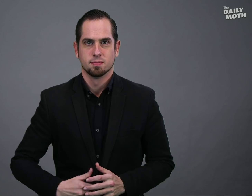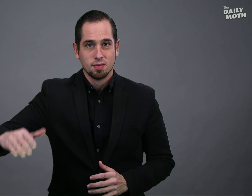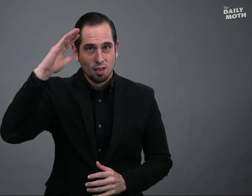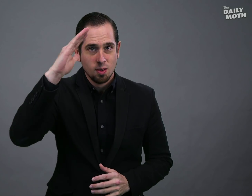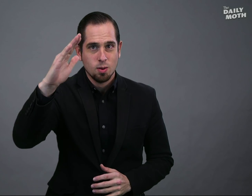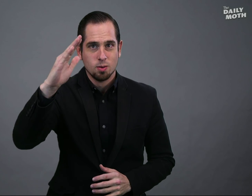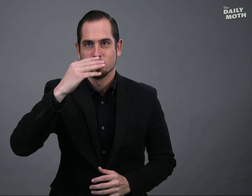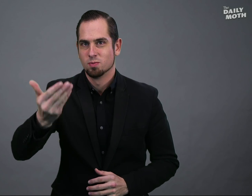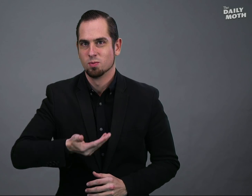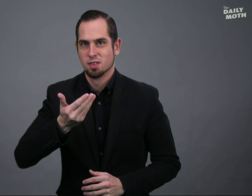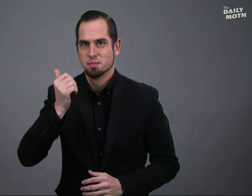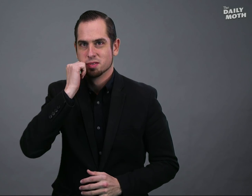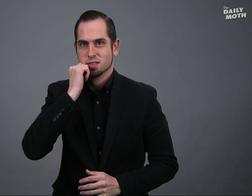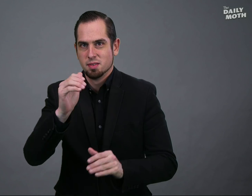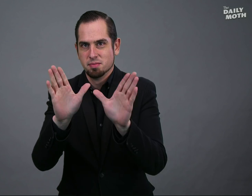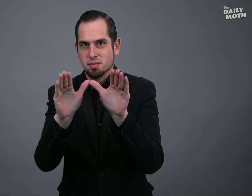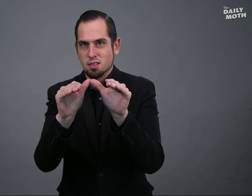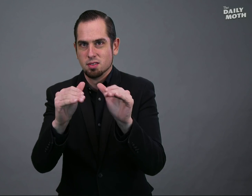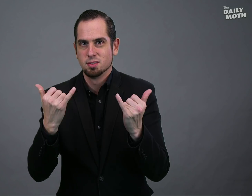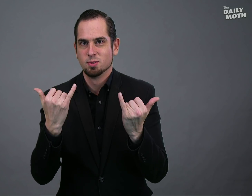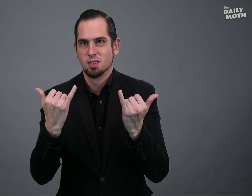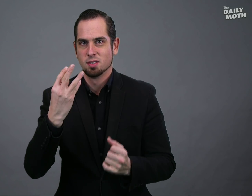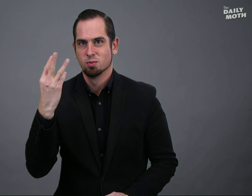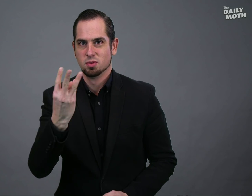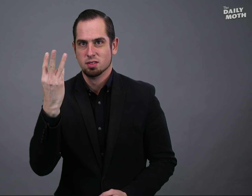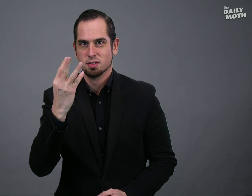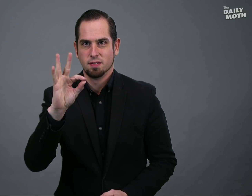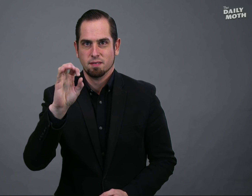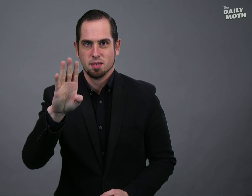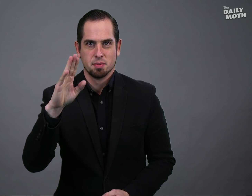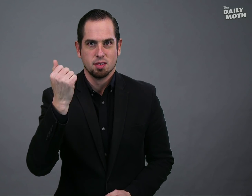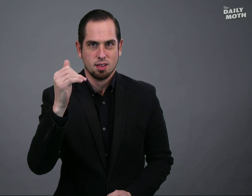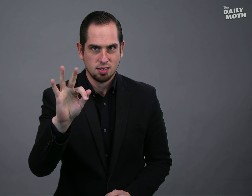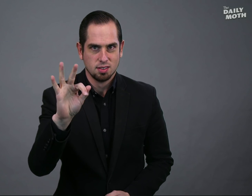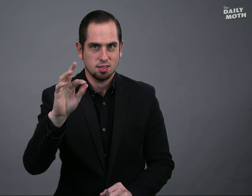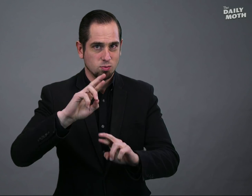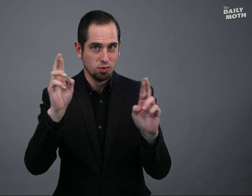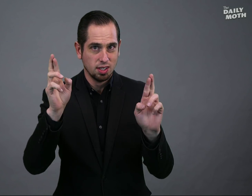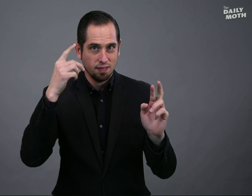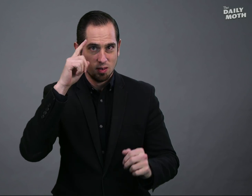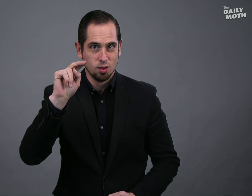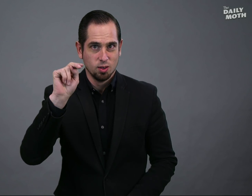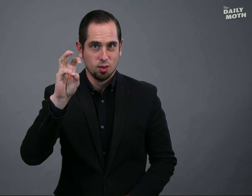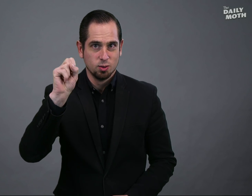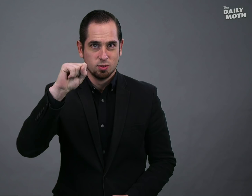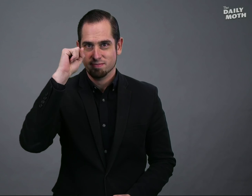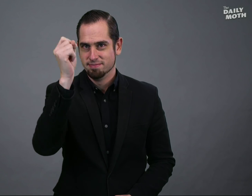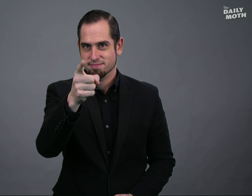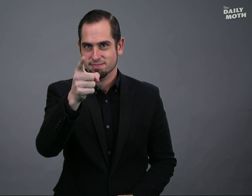Hello, welcome to The Daily Moth! It is Wednesday, February 19. Ready for news?